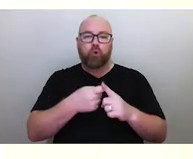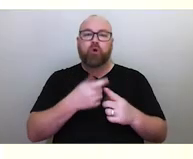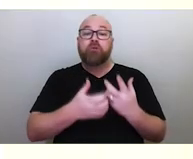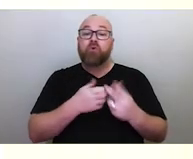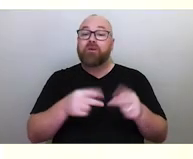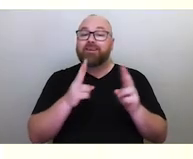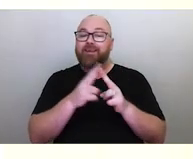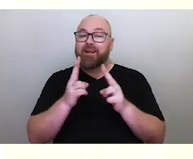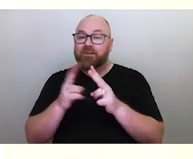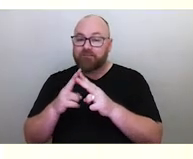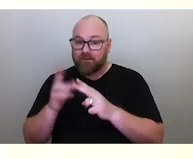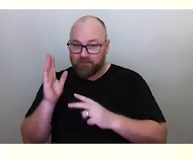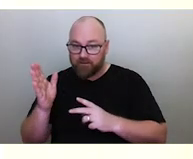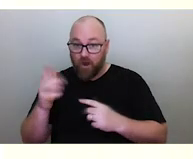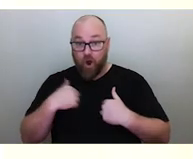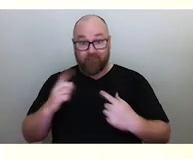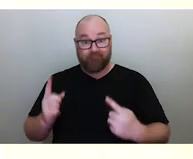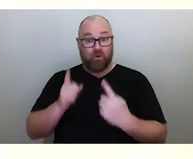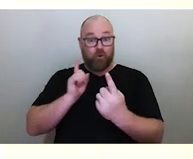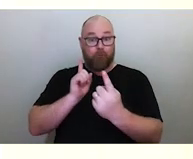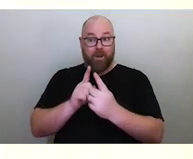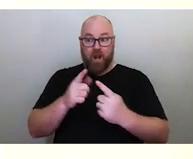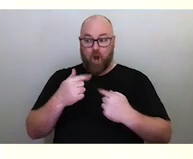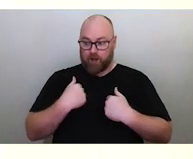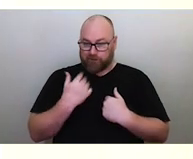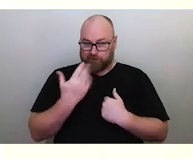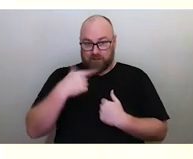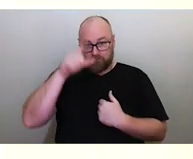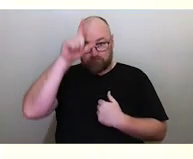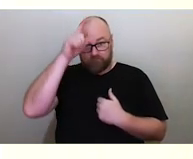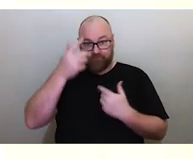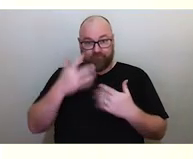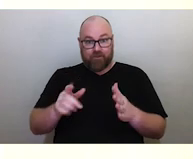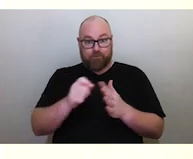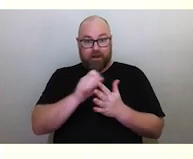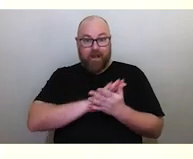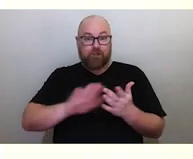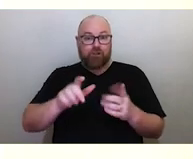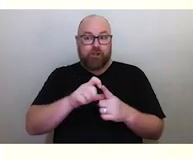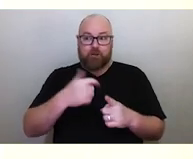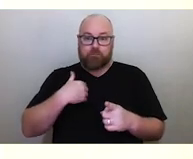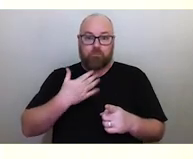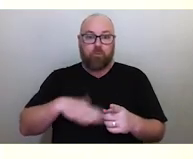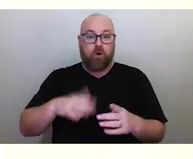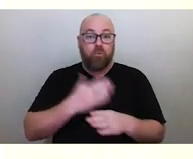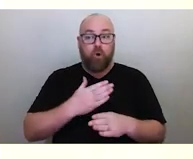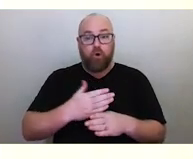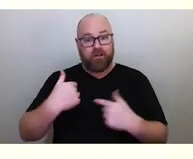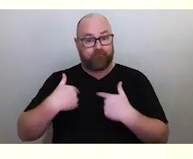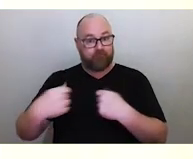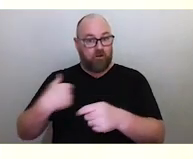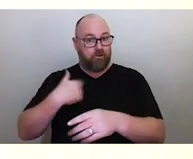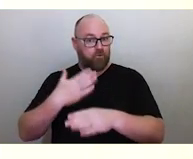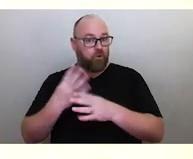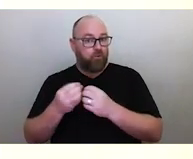But when I first met him, I was just coming out of my PhD, looking for work, and he invited me to work with him at the Nura Gili